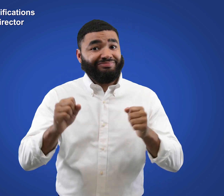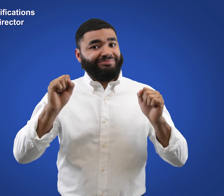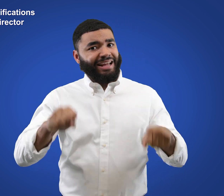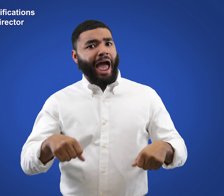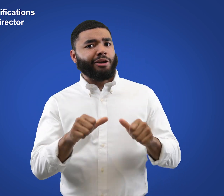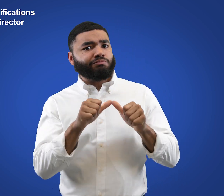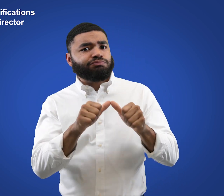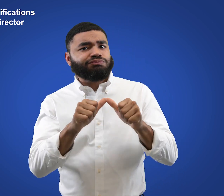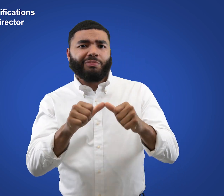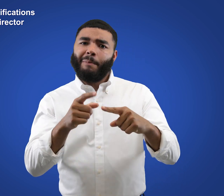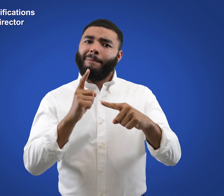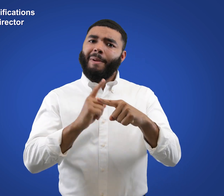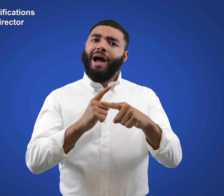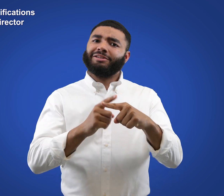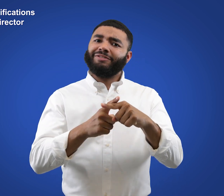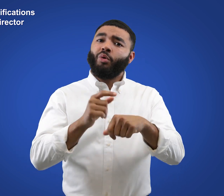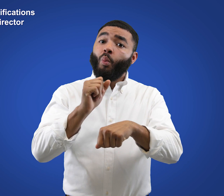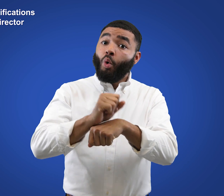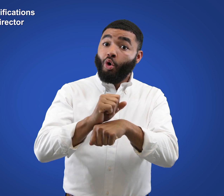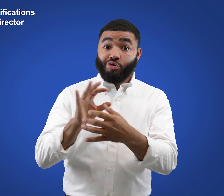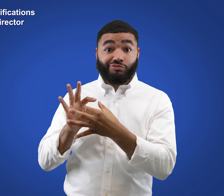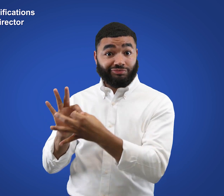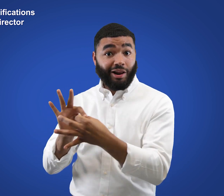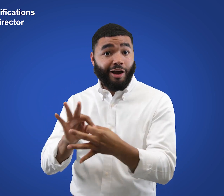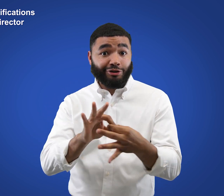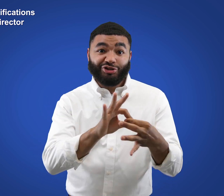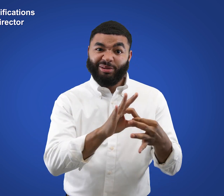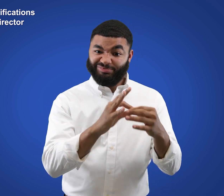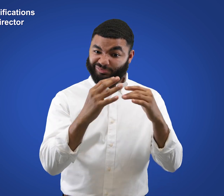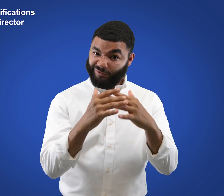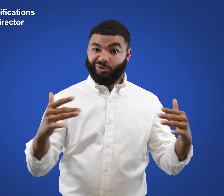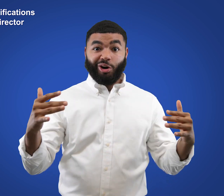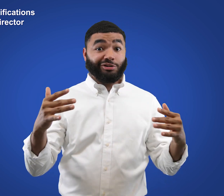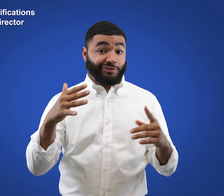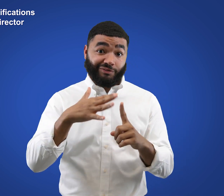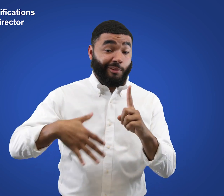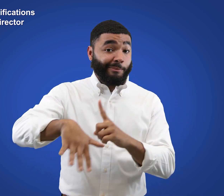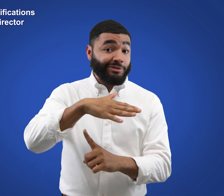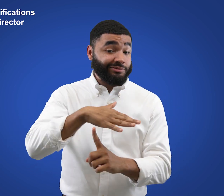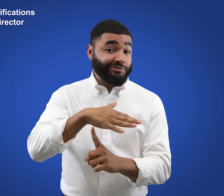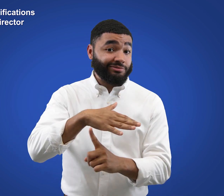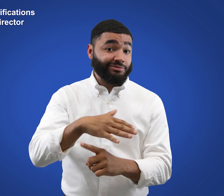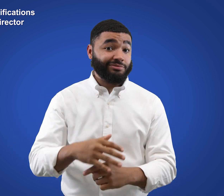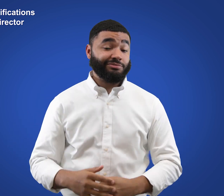the ability to maintain positive working relationships in a diverse environment.